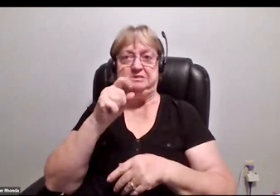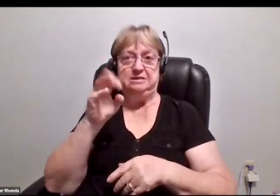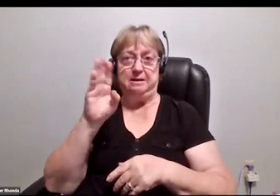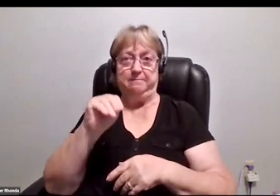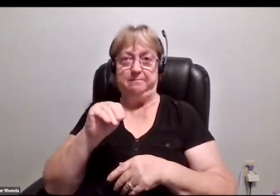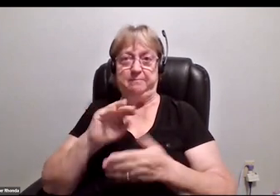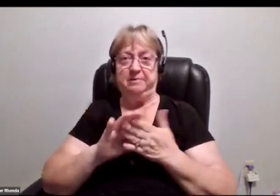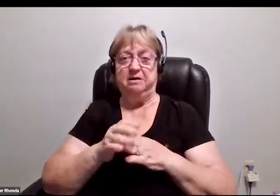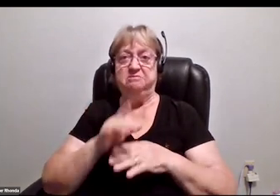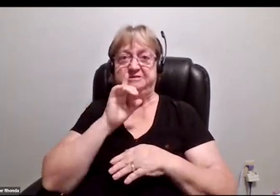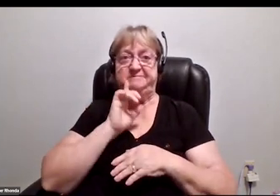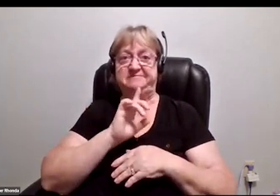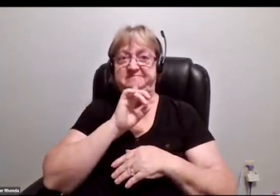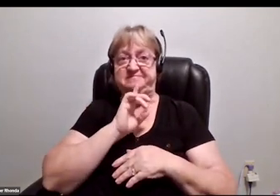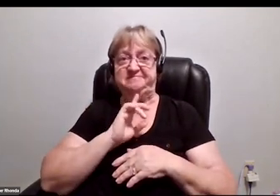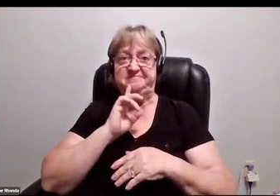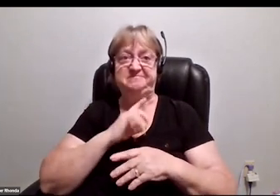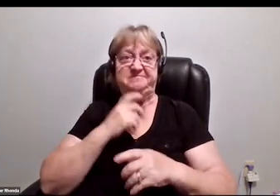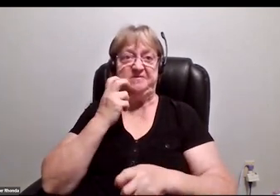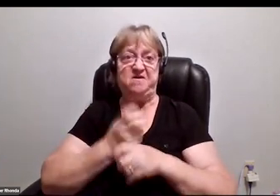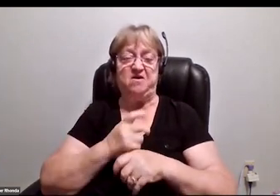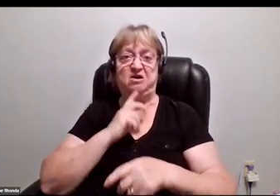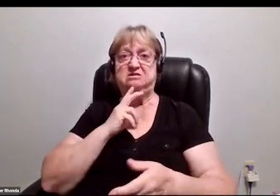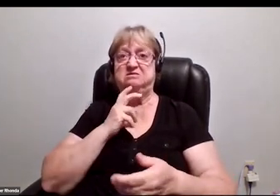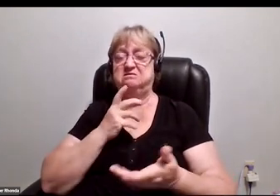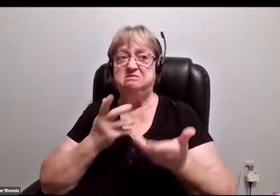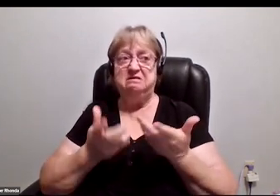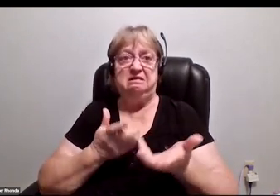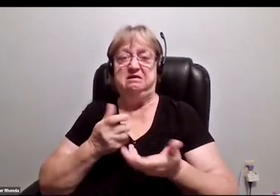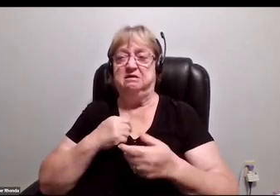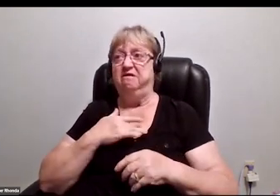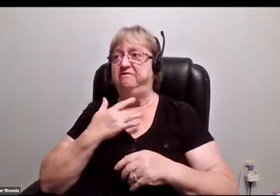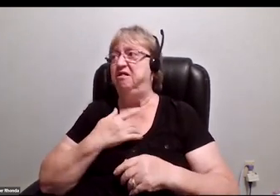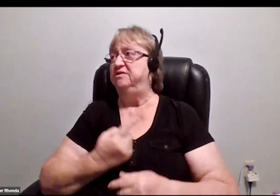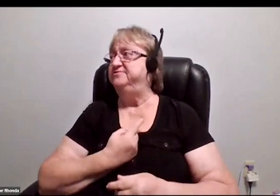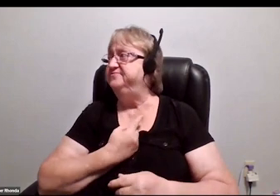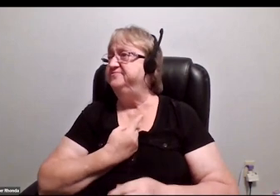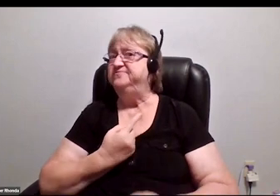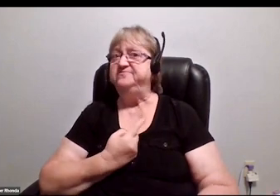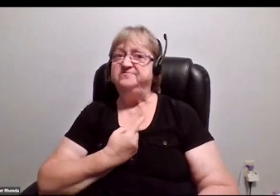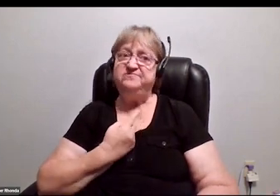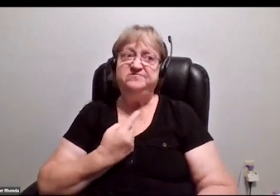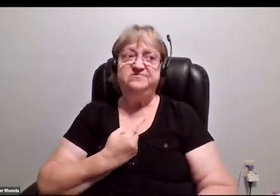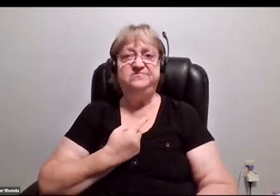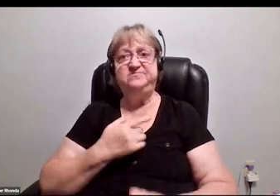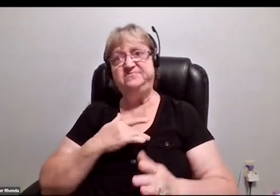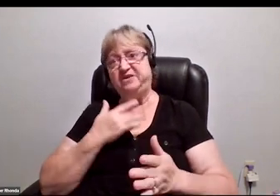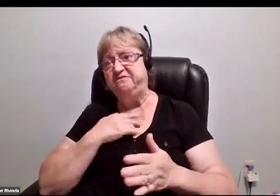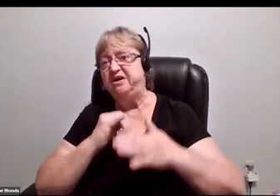really lonely and hard and tough. You think to yourself, you're the only one. You feel super duper isolated because you're the only one